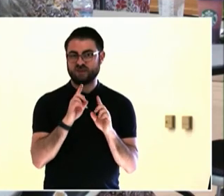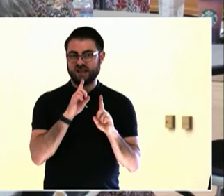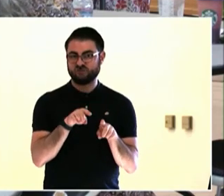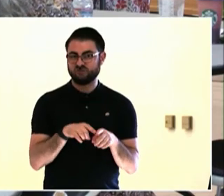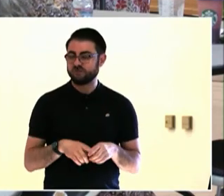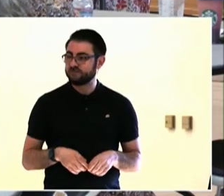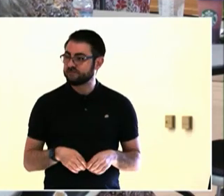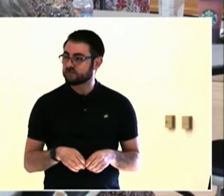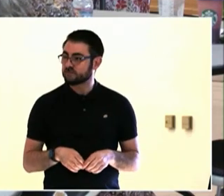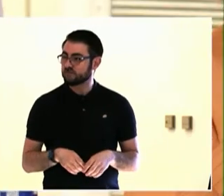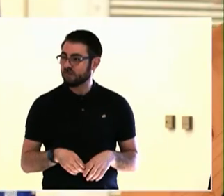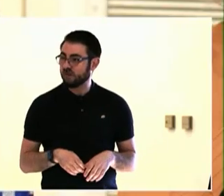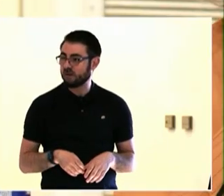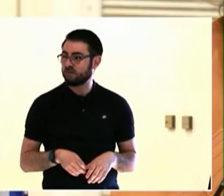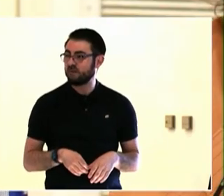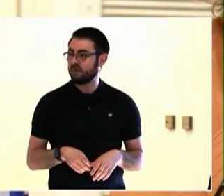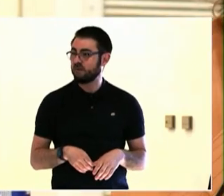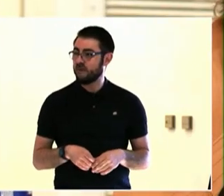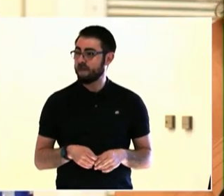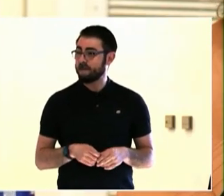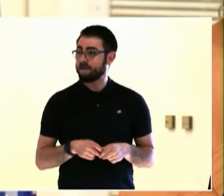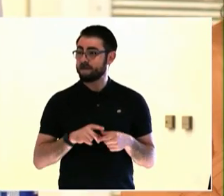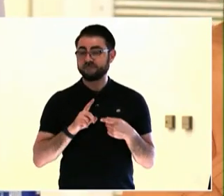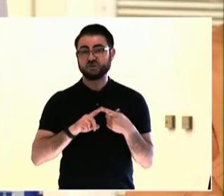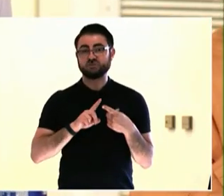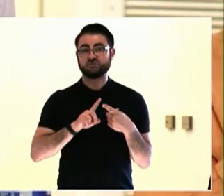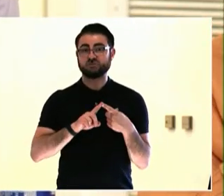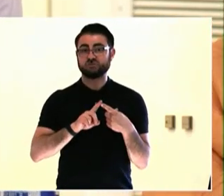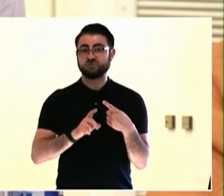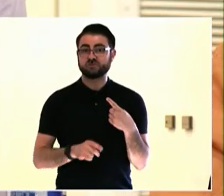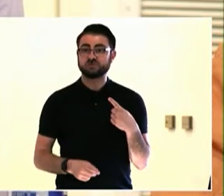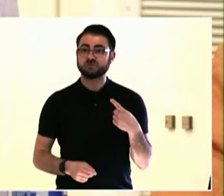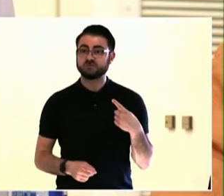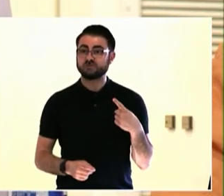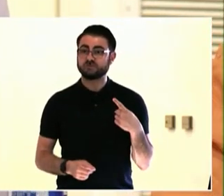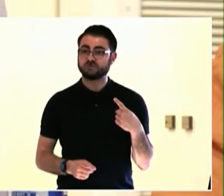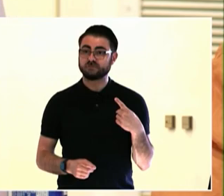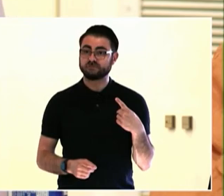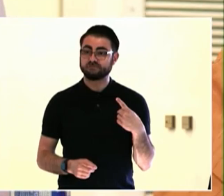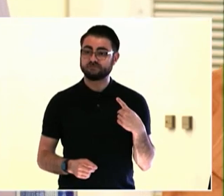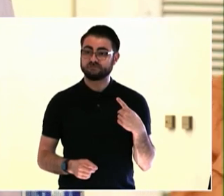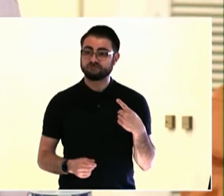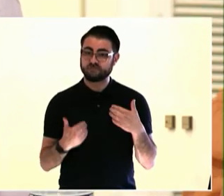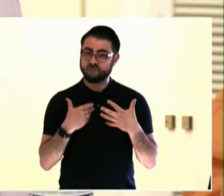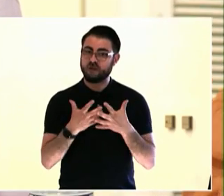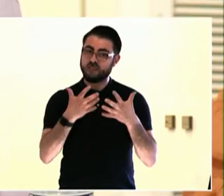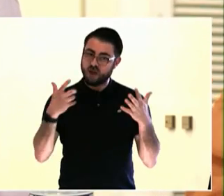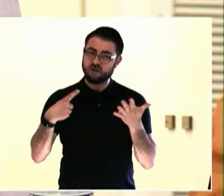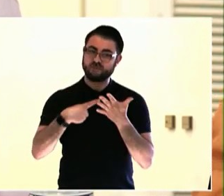example of something that